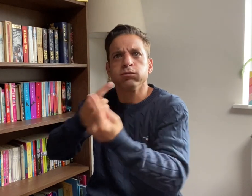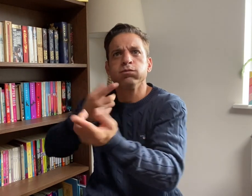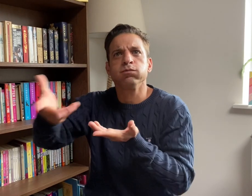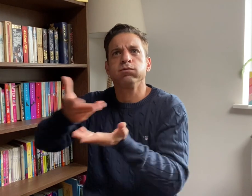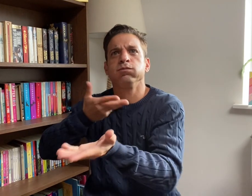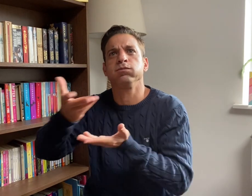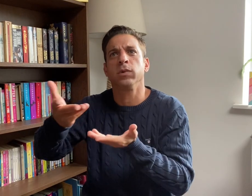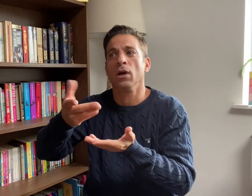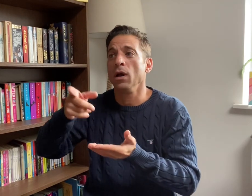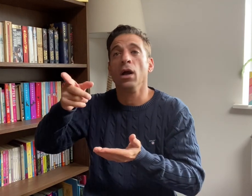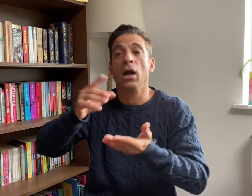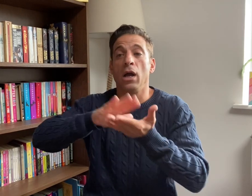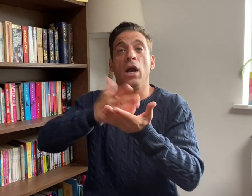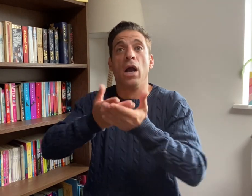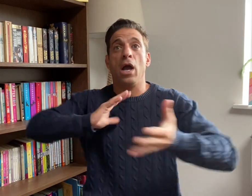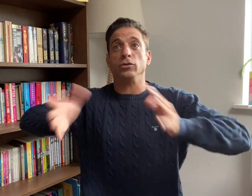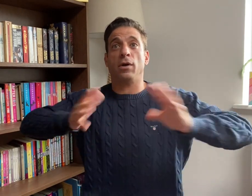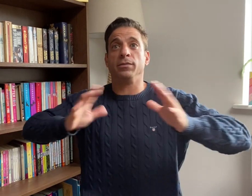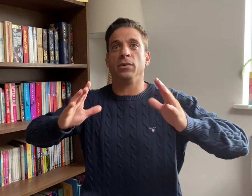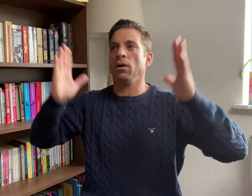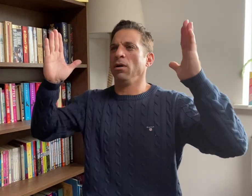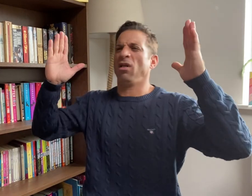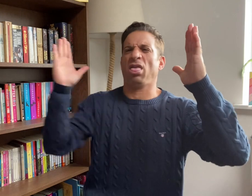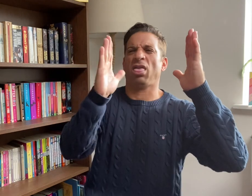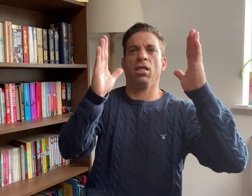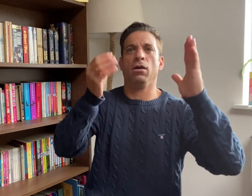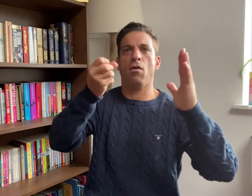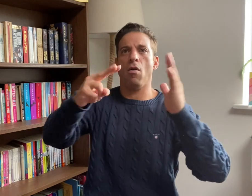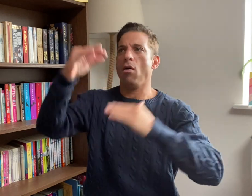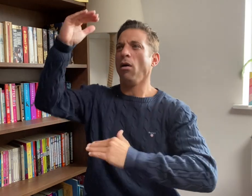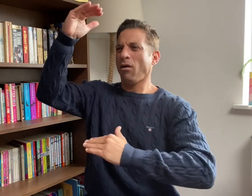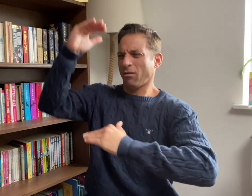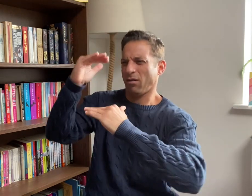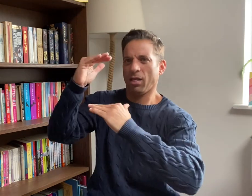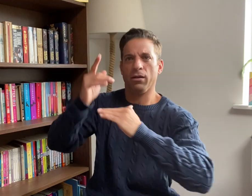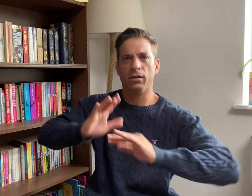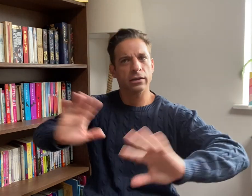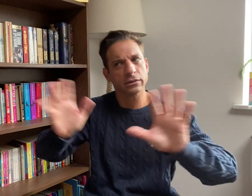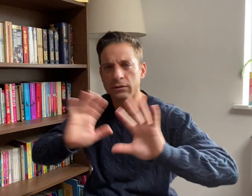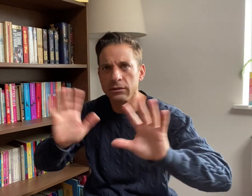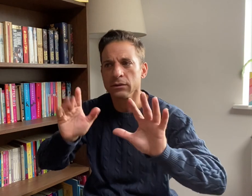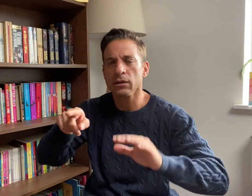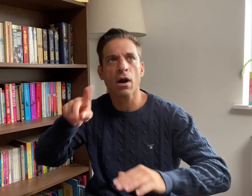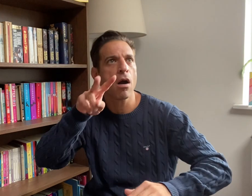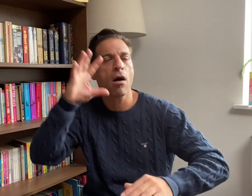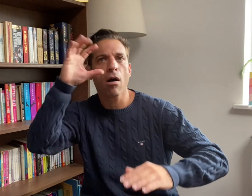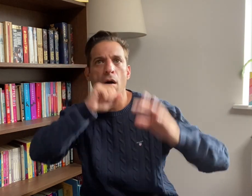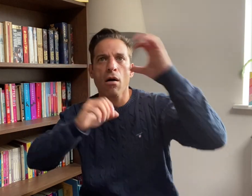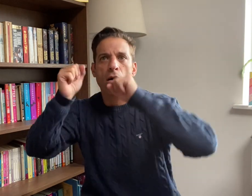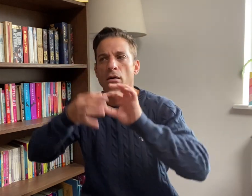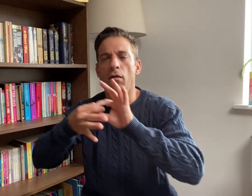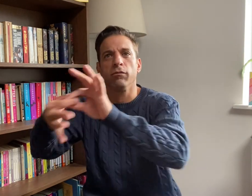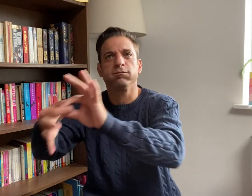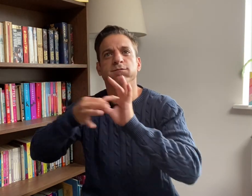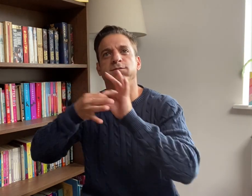off from the screen, or be too small to see. It is important that